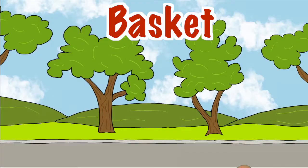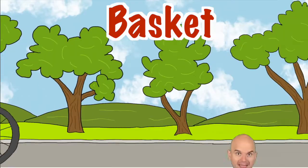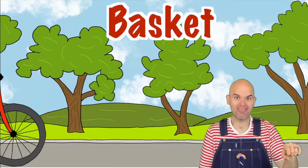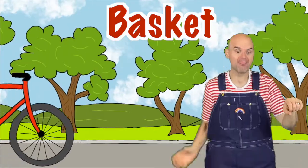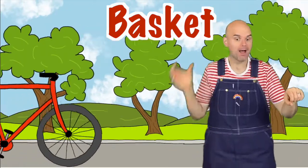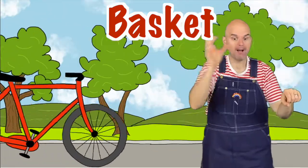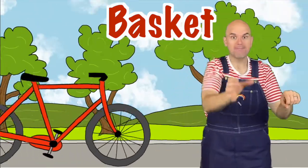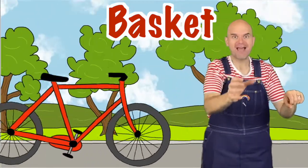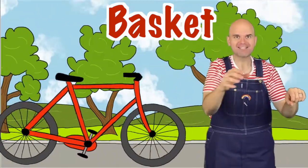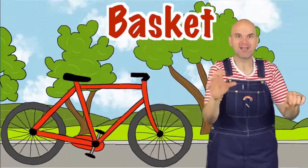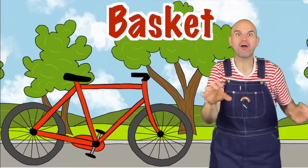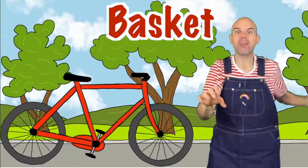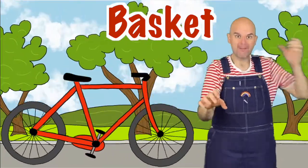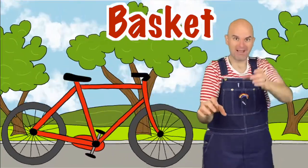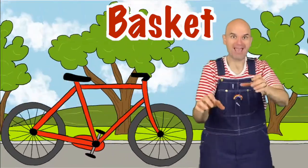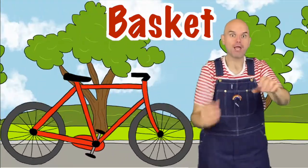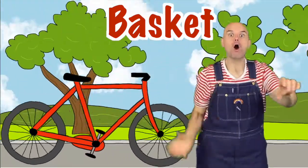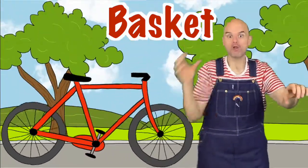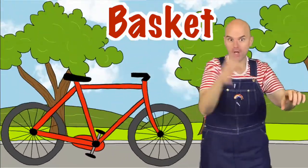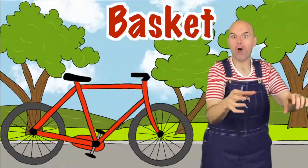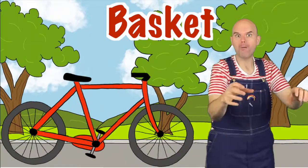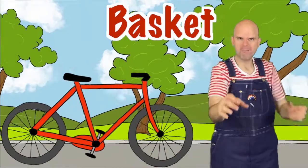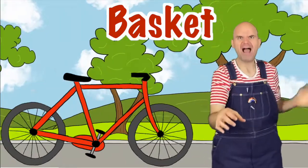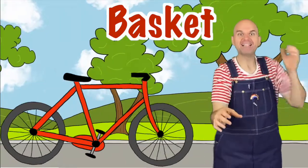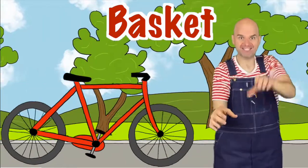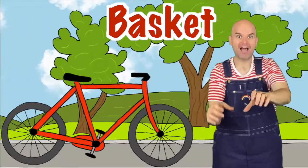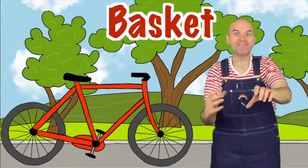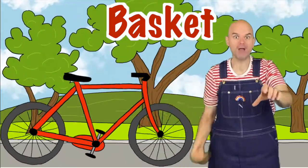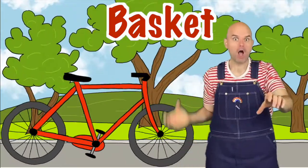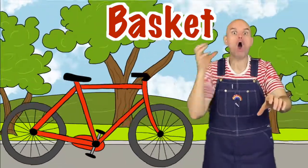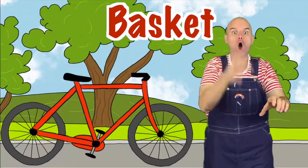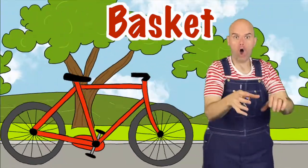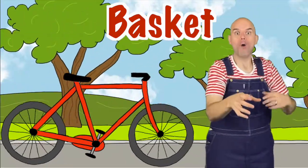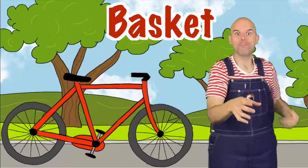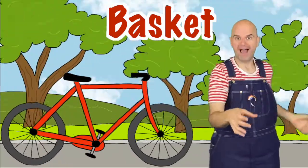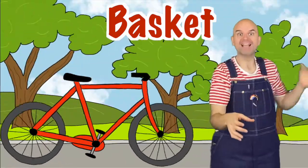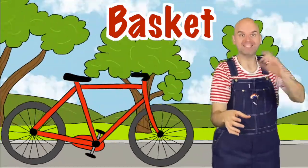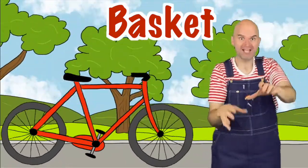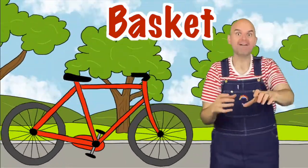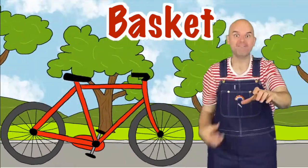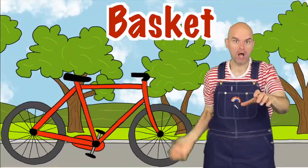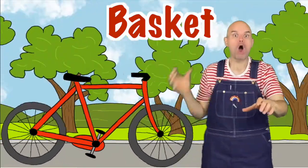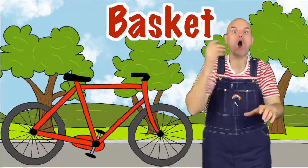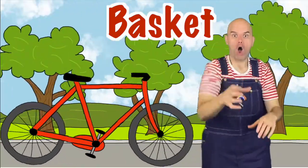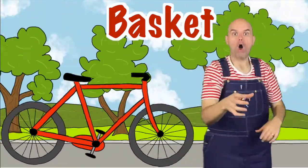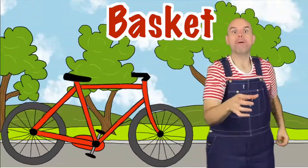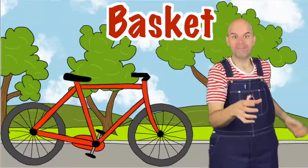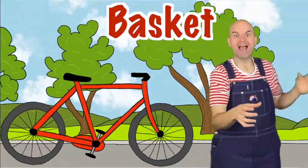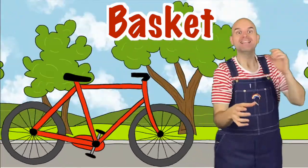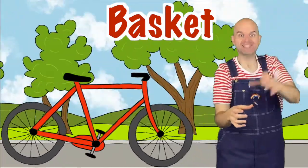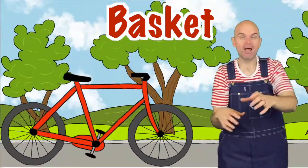The basket on the Bike Holds all my stuff All my stuff All my stuff